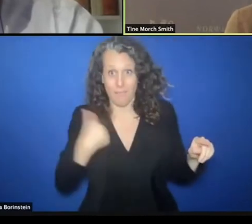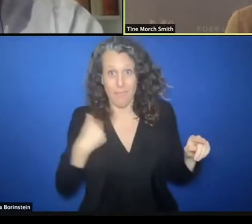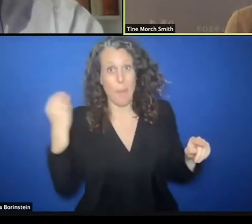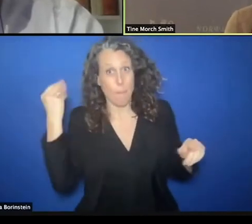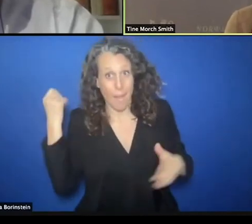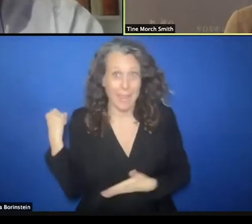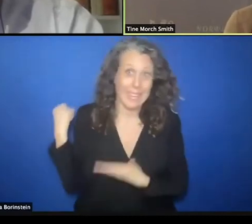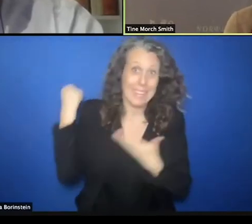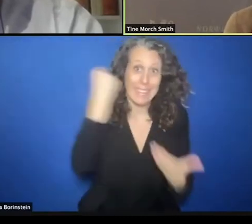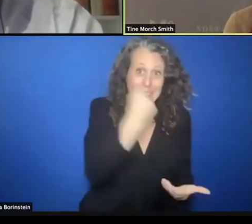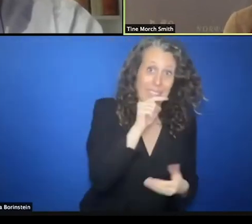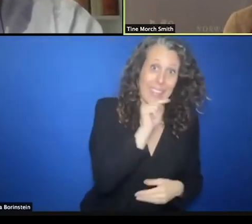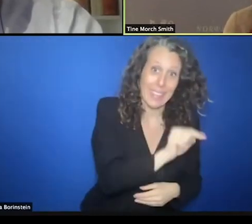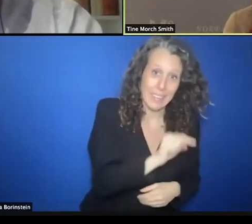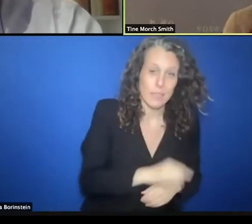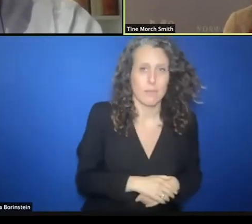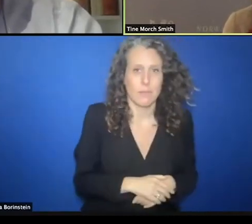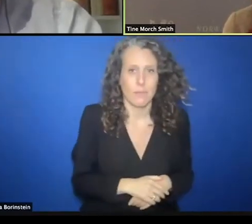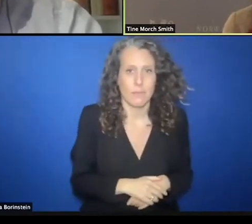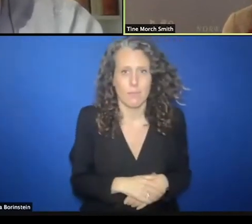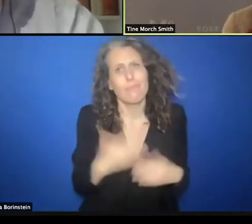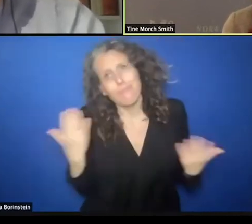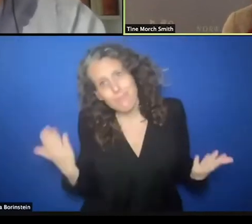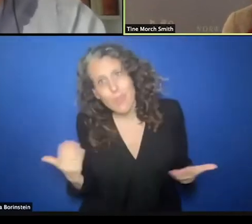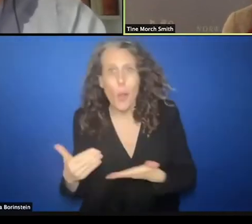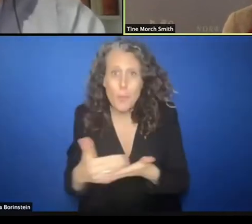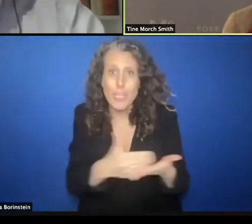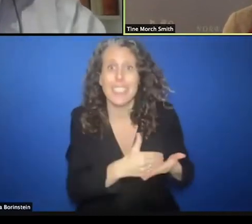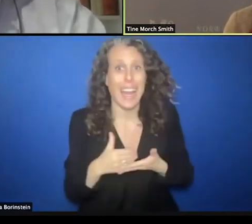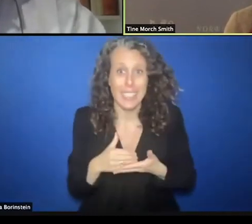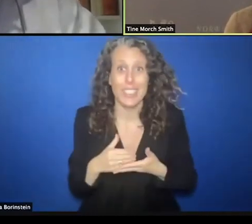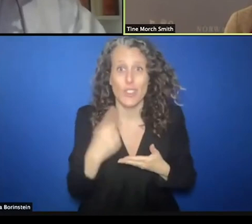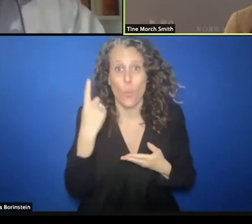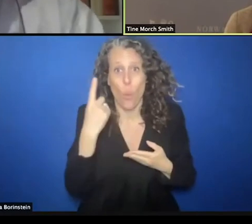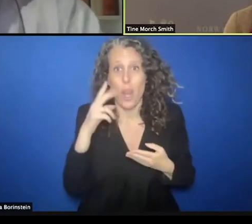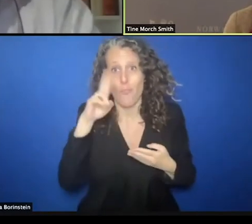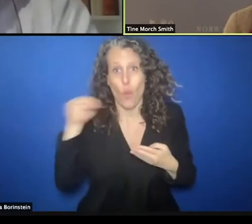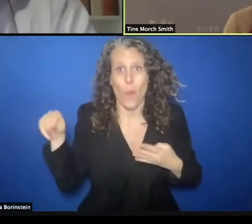And because protection will be one of the four priorities for Norway in the council,